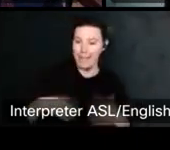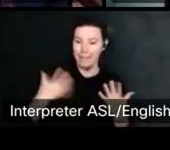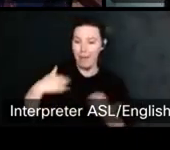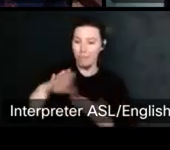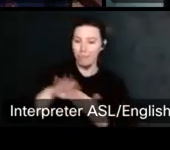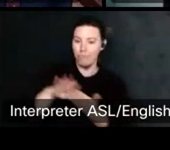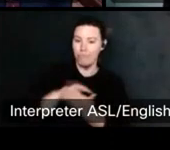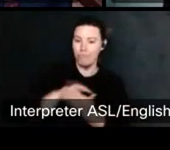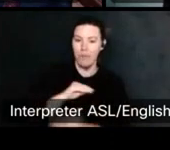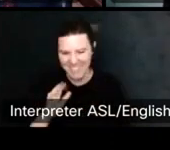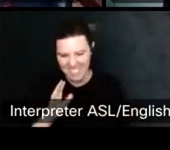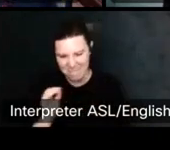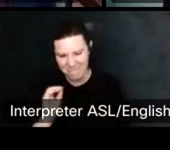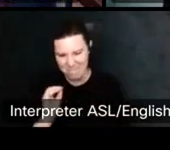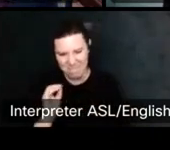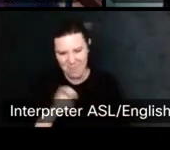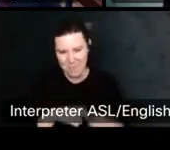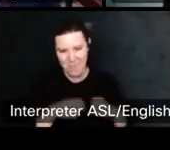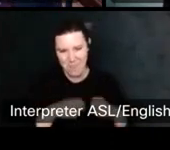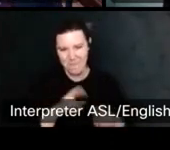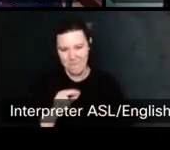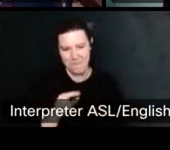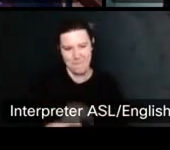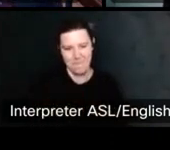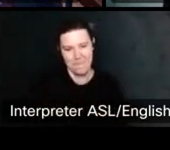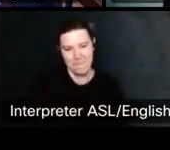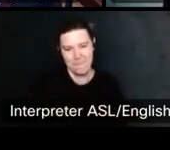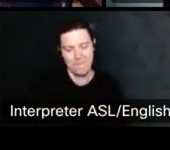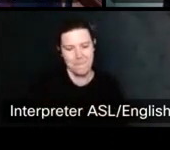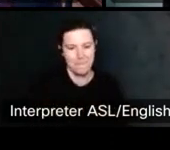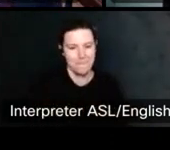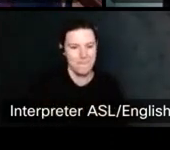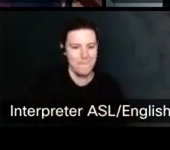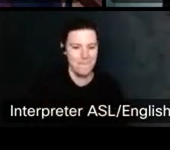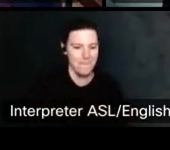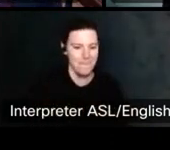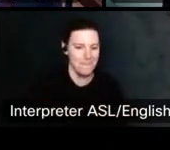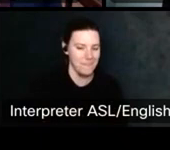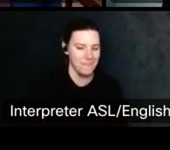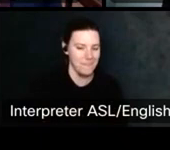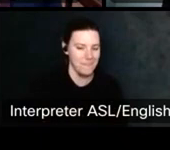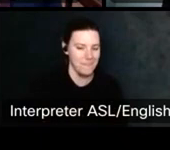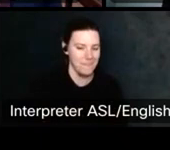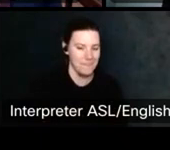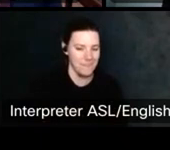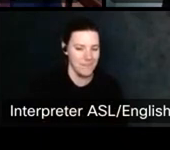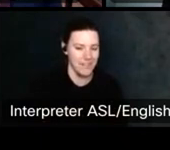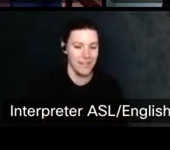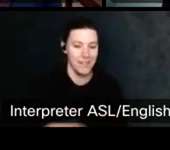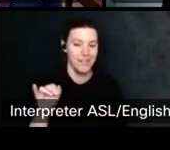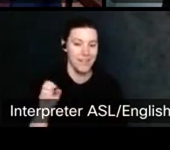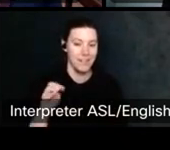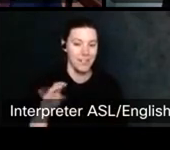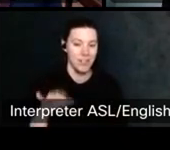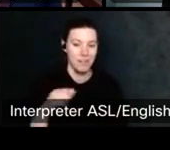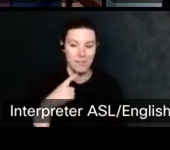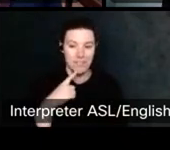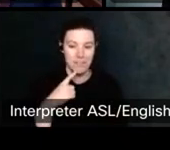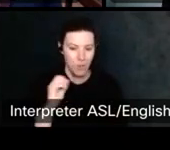Gets you into terrible trouble? All right. I think we have time for, um, a couple more.